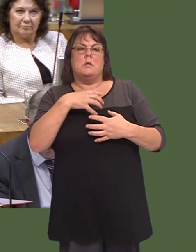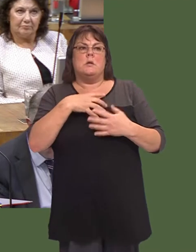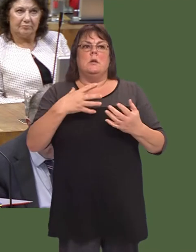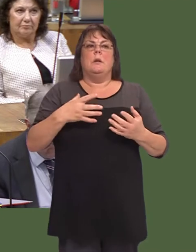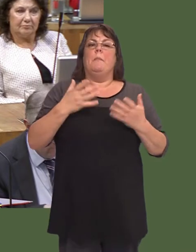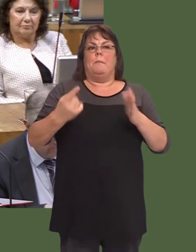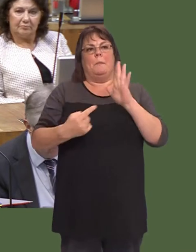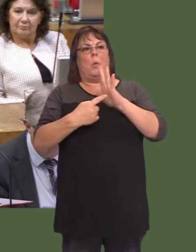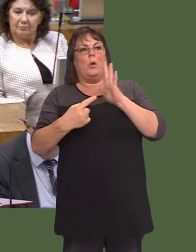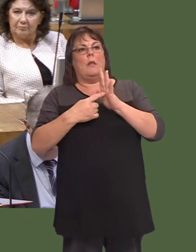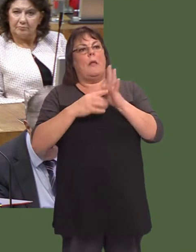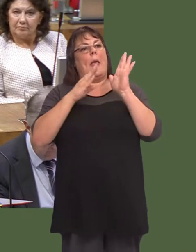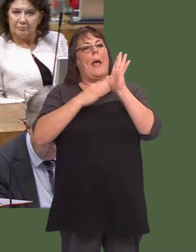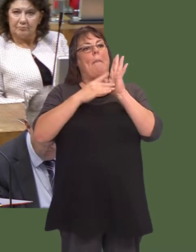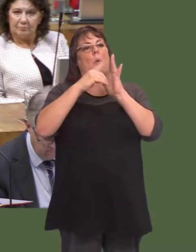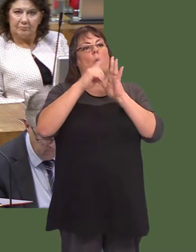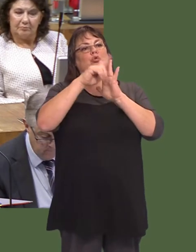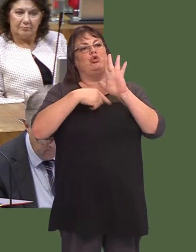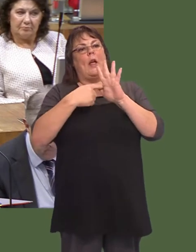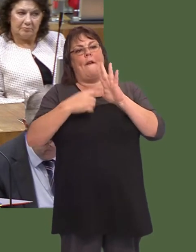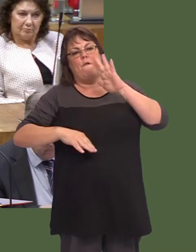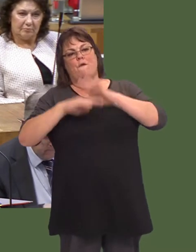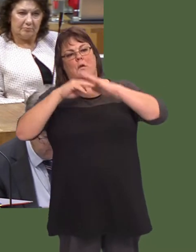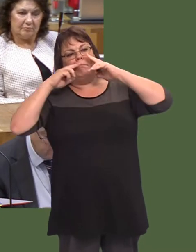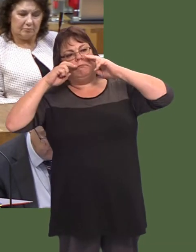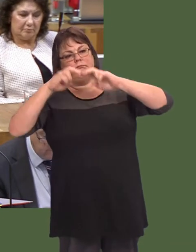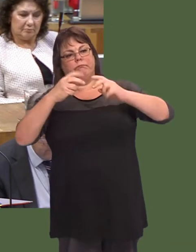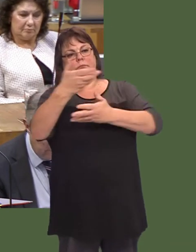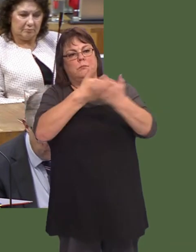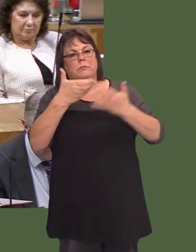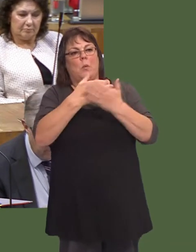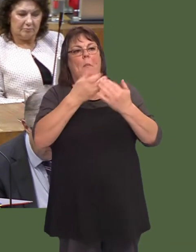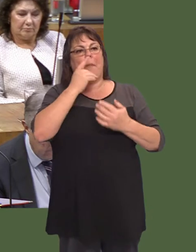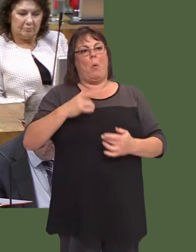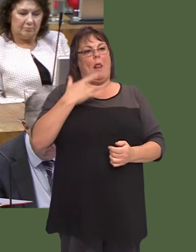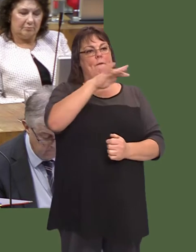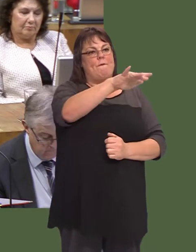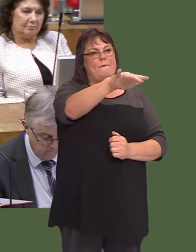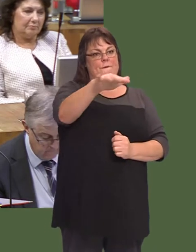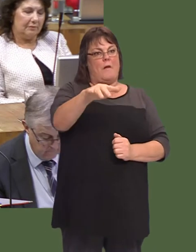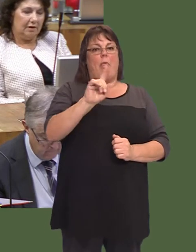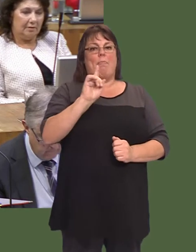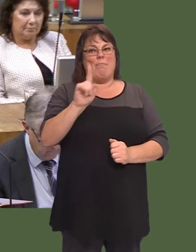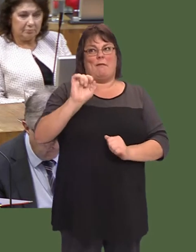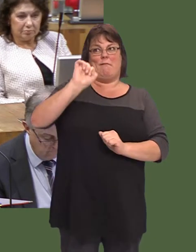It is important that the MOJ carries out a full consultation with people in the area.